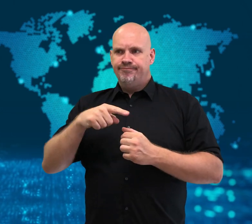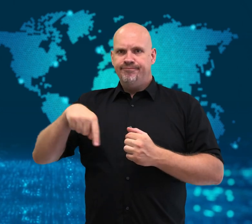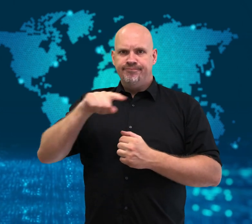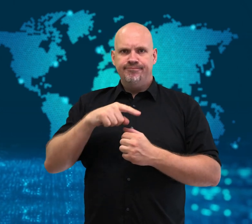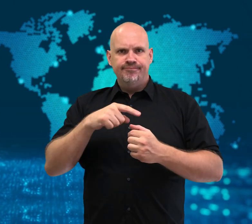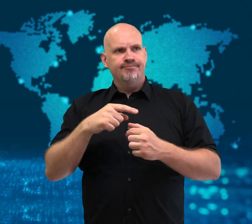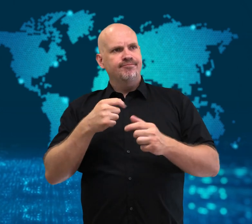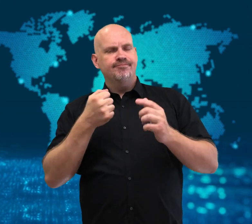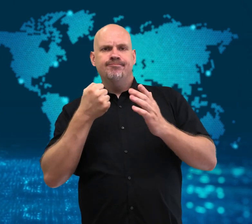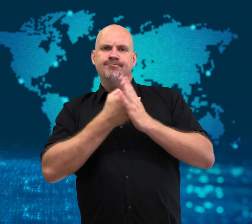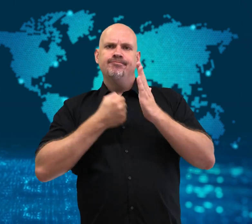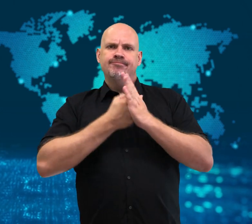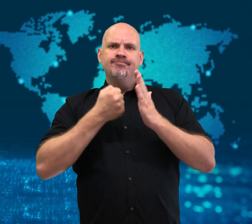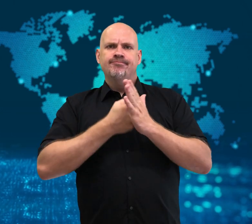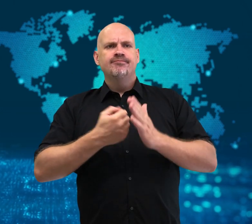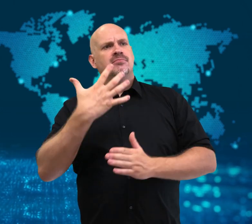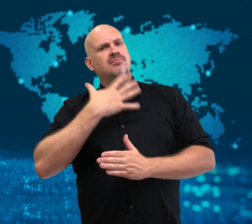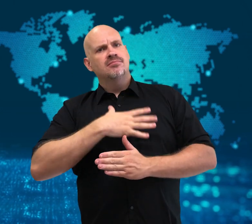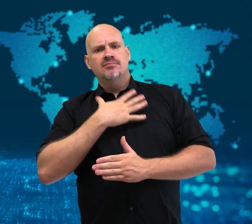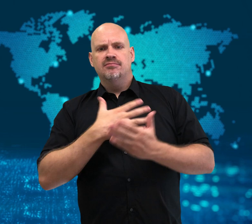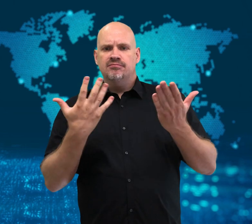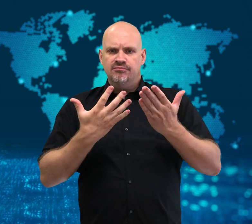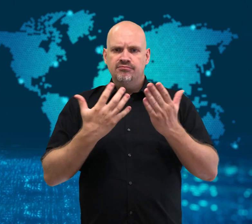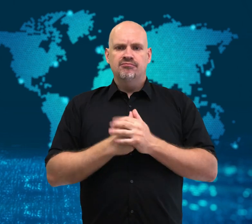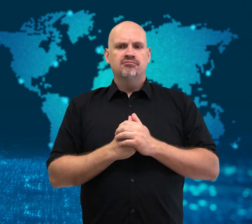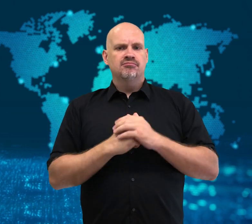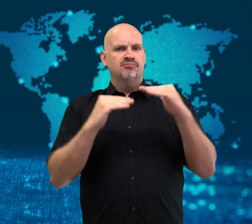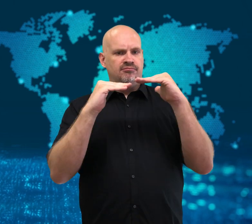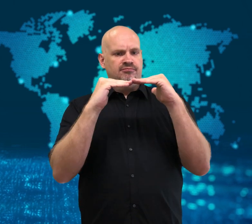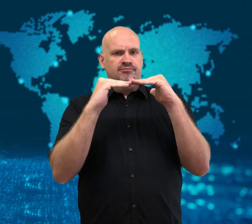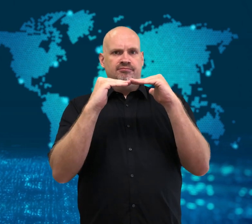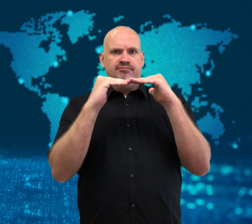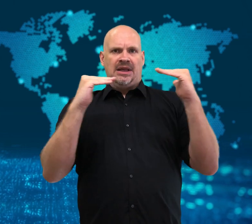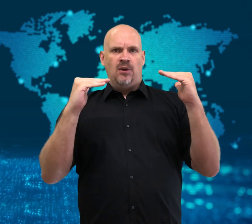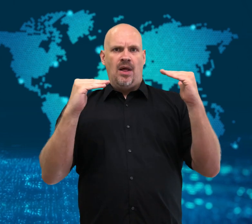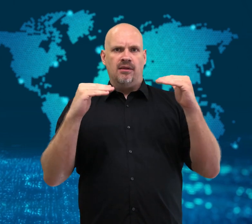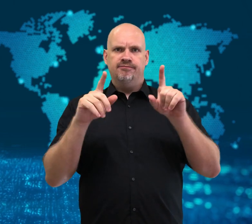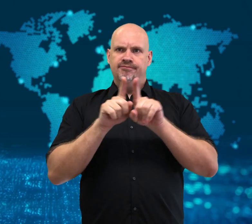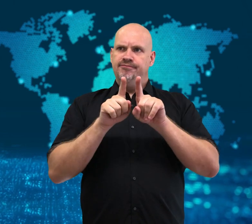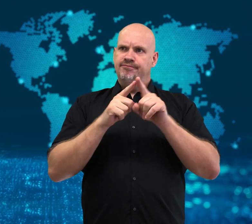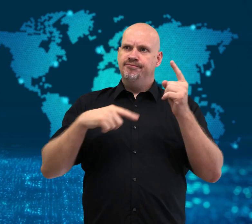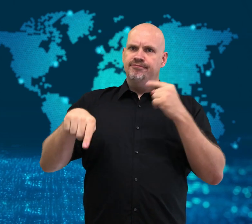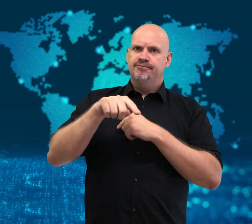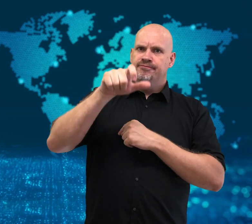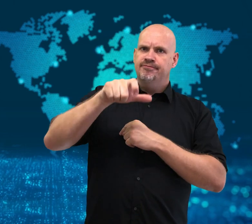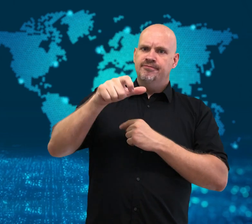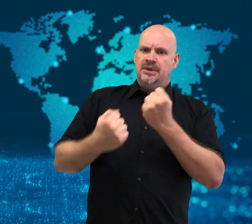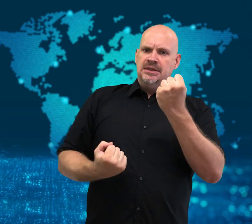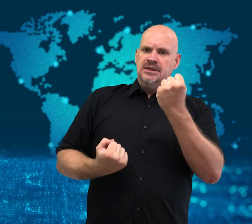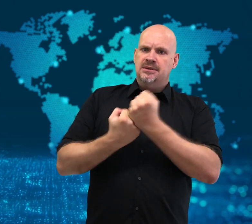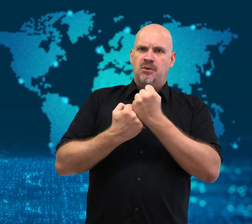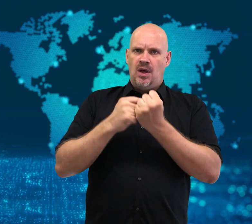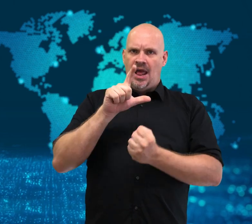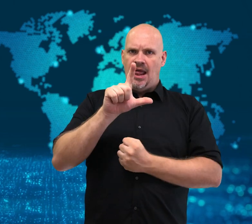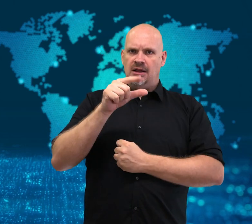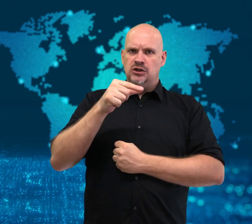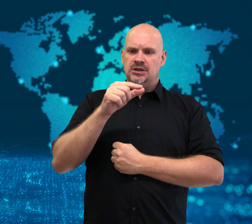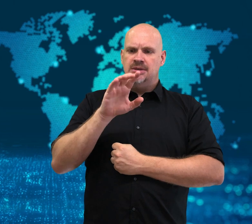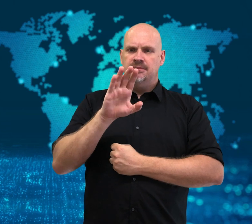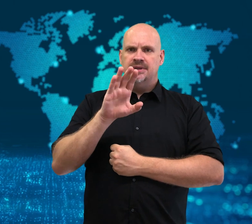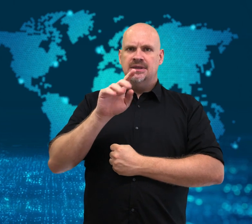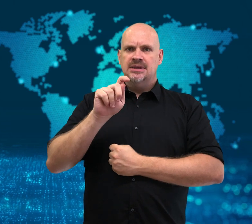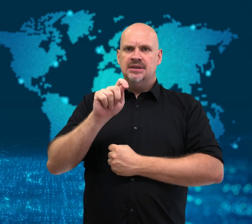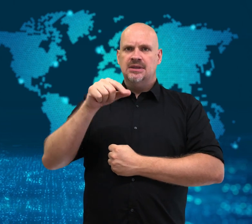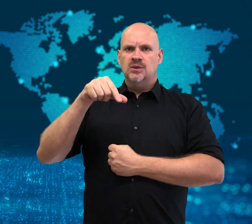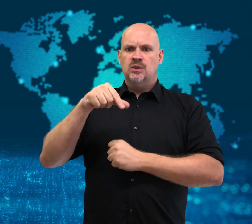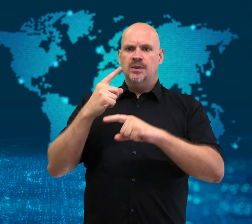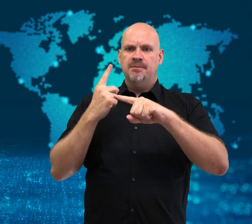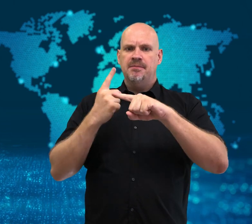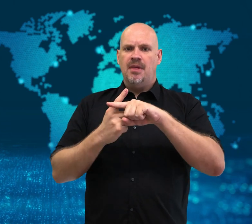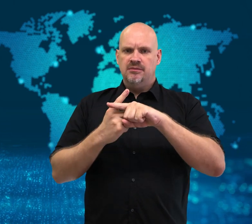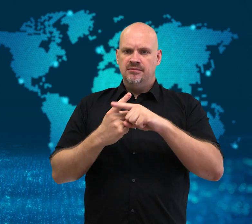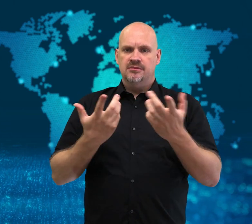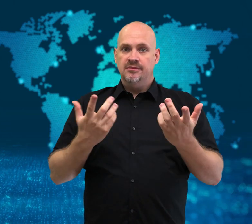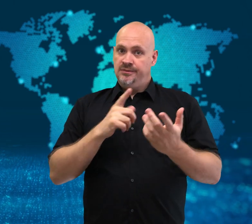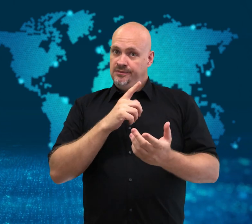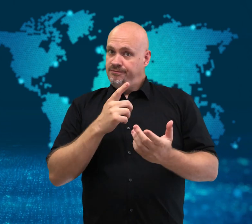community as the country does not recognize same-sex partnerships.